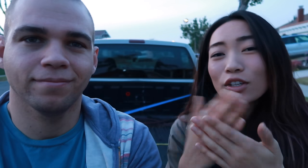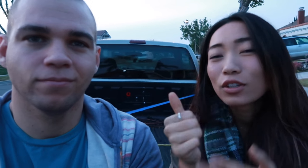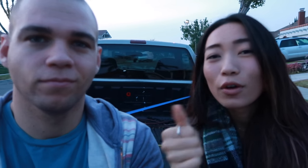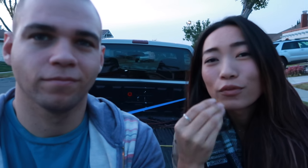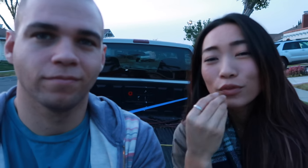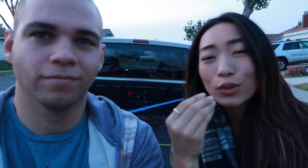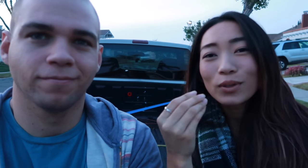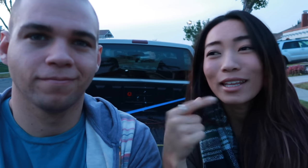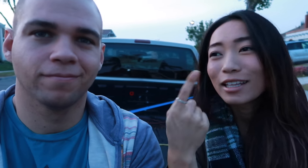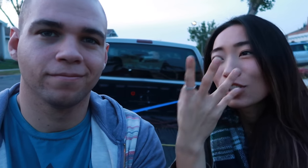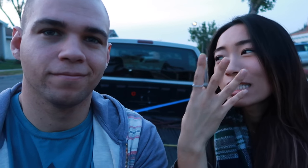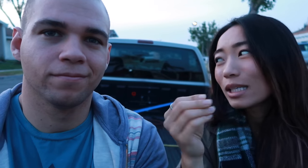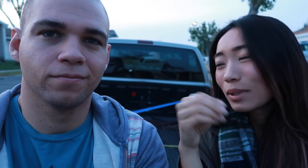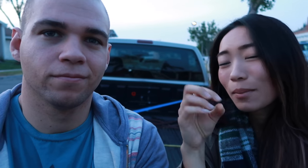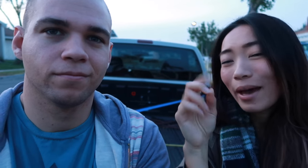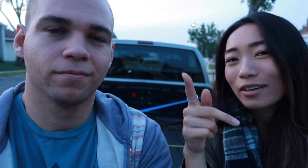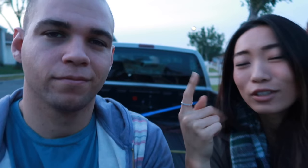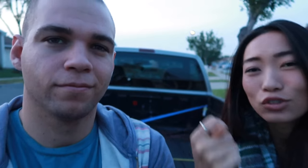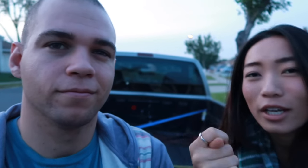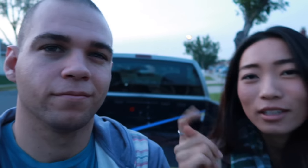cook their own food and then they just sleep in the back of their truck and